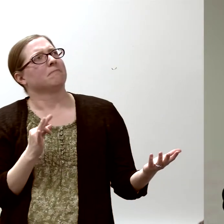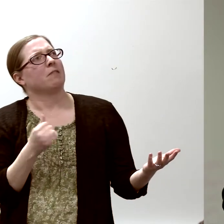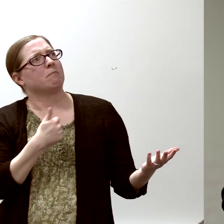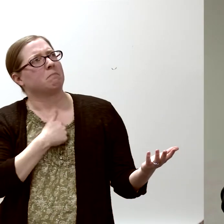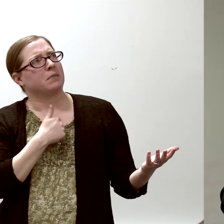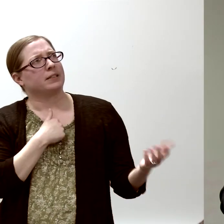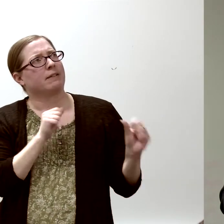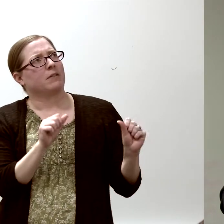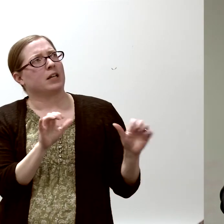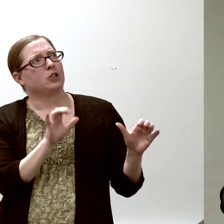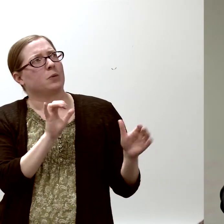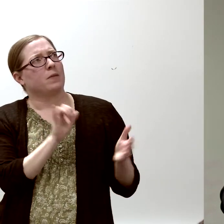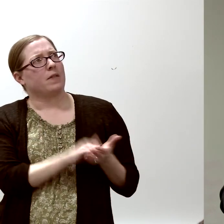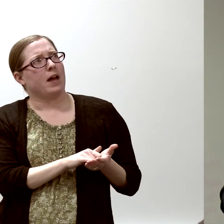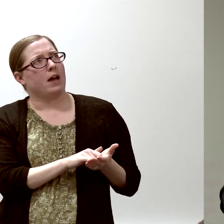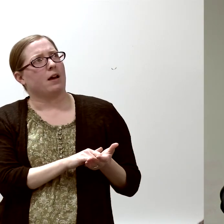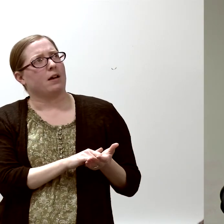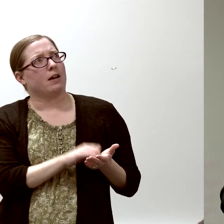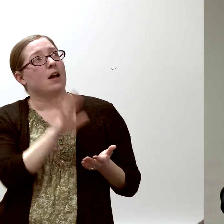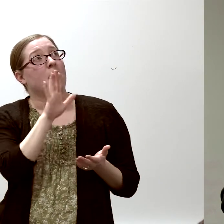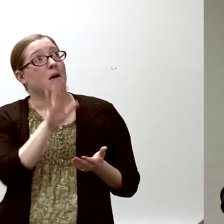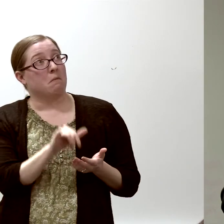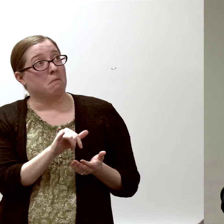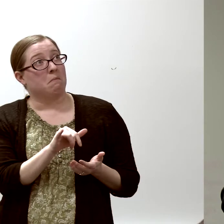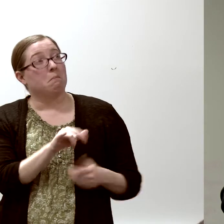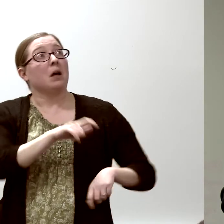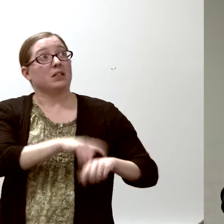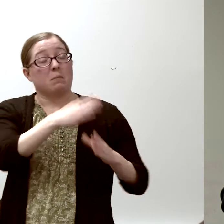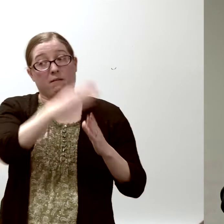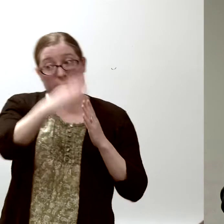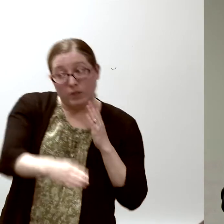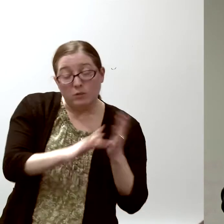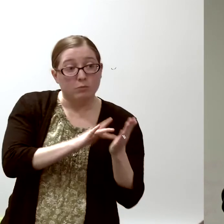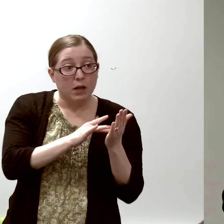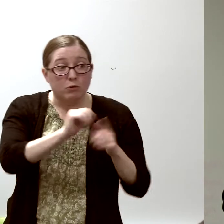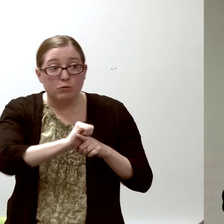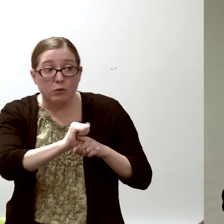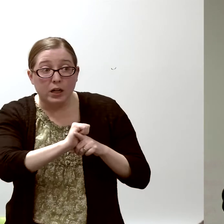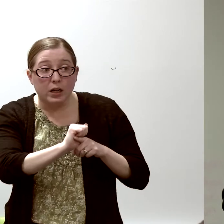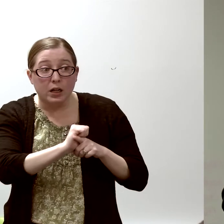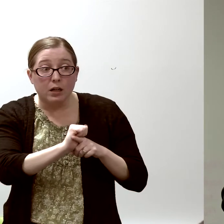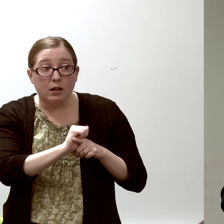"If I could do that by the time I finish my medical training,